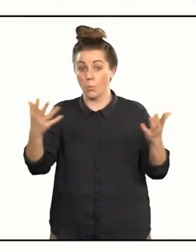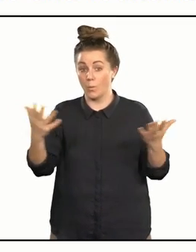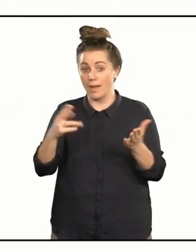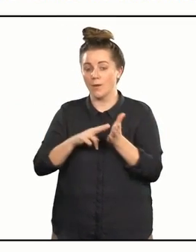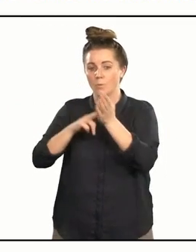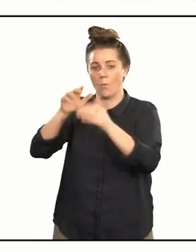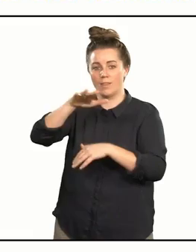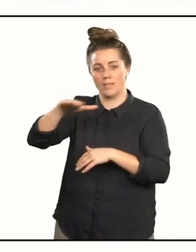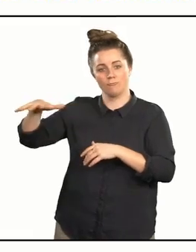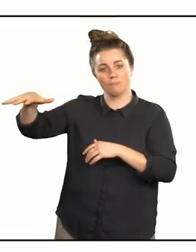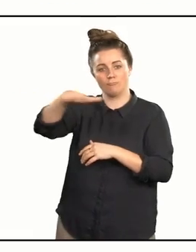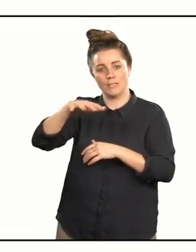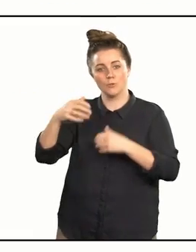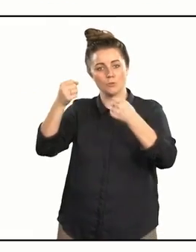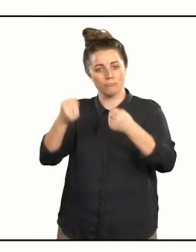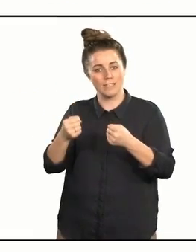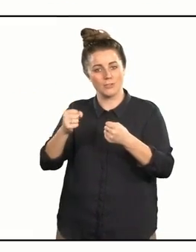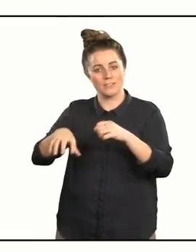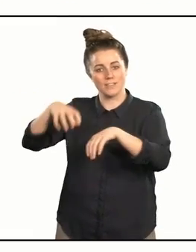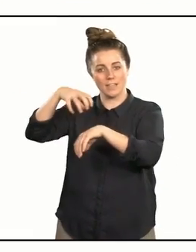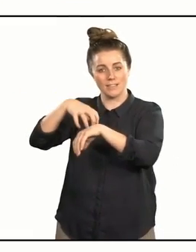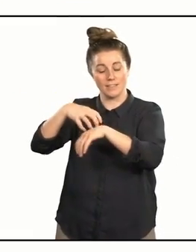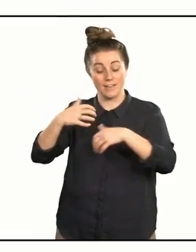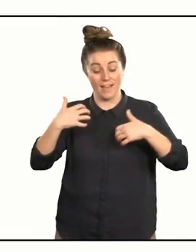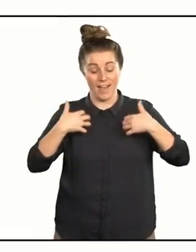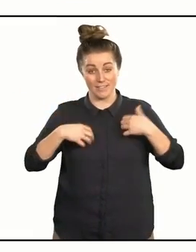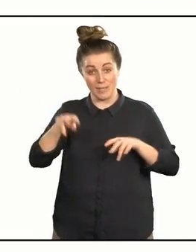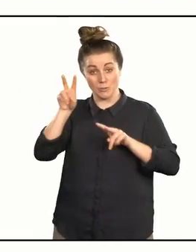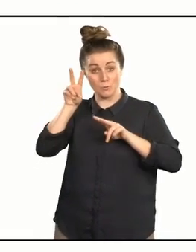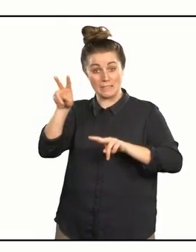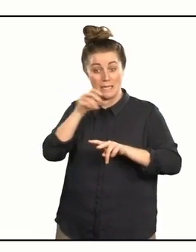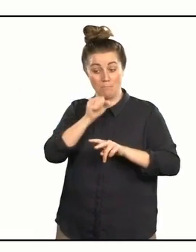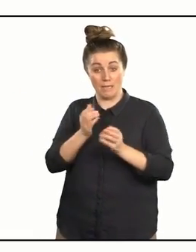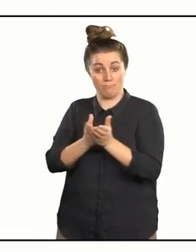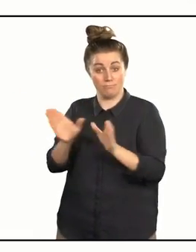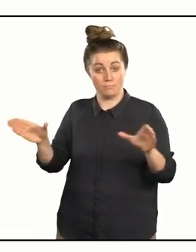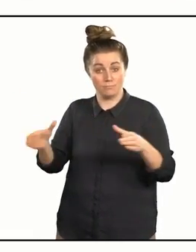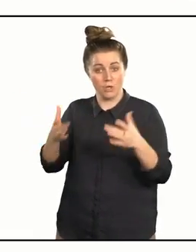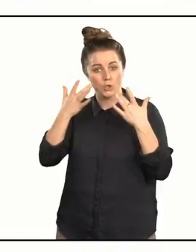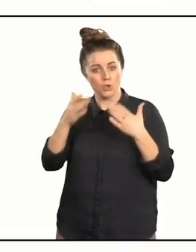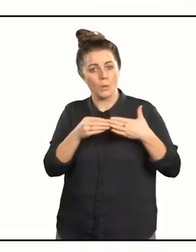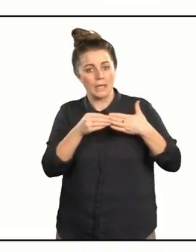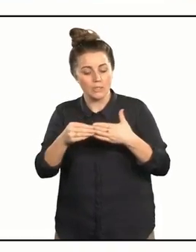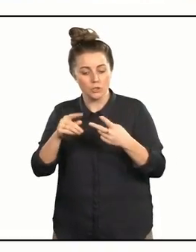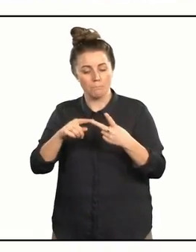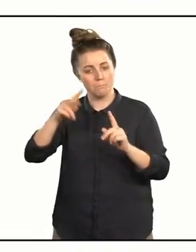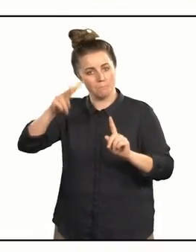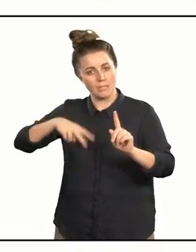at Northland Region Corrections Facility It has been exciting to see that the men in this group showing leadership and mentoring